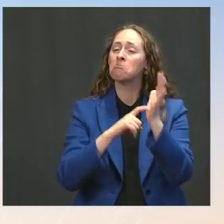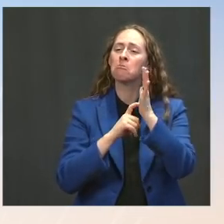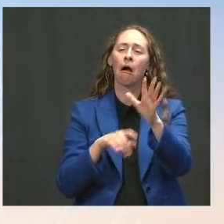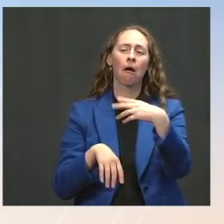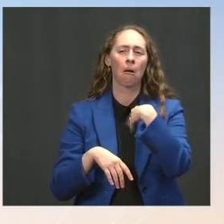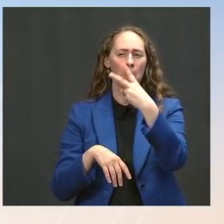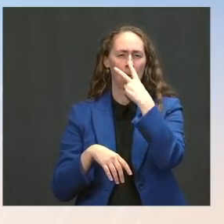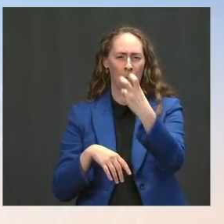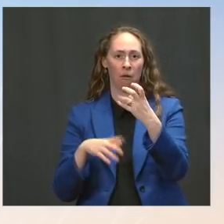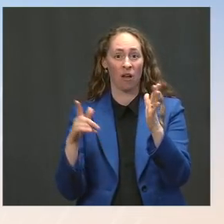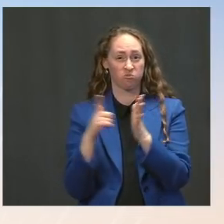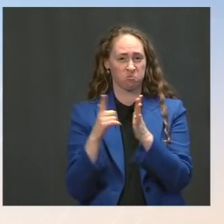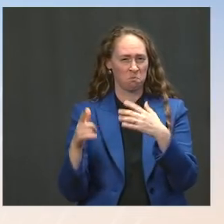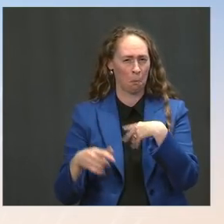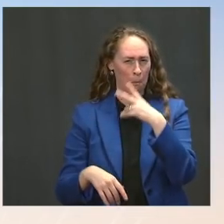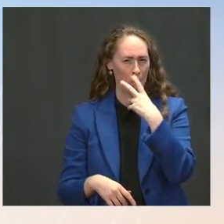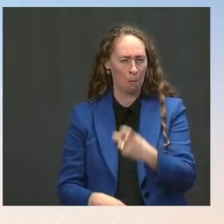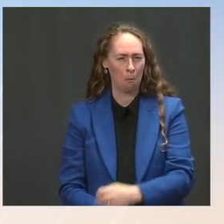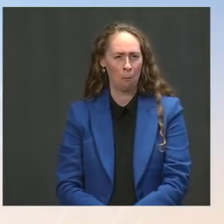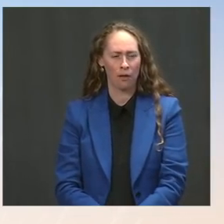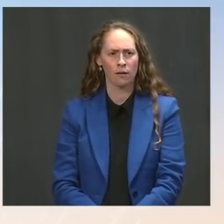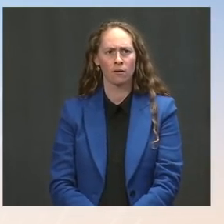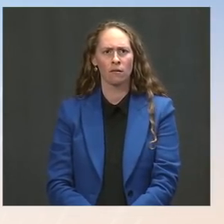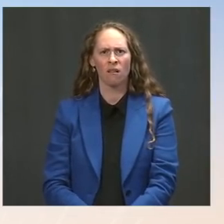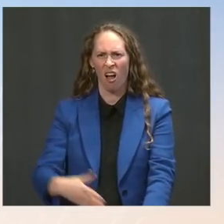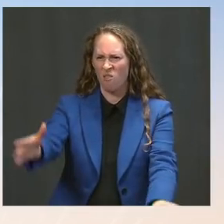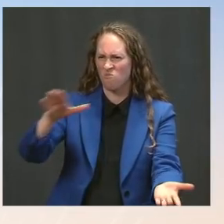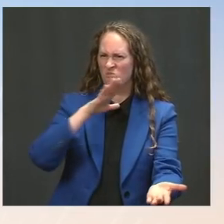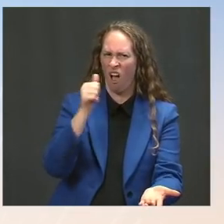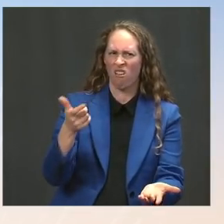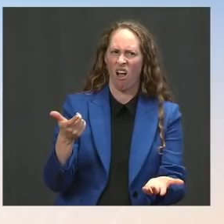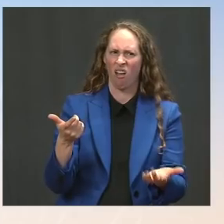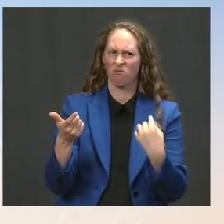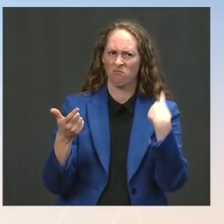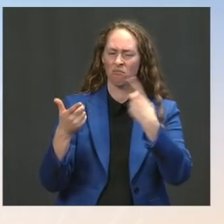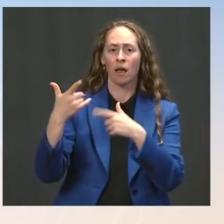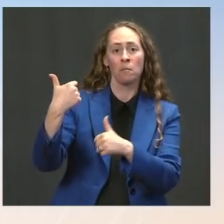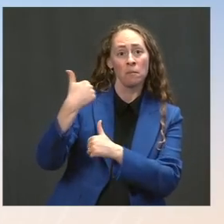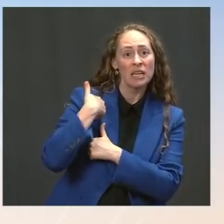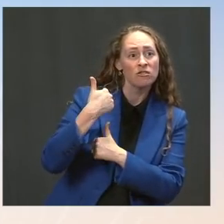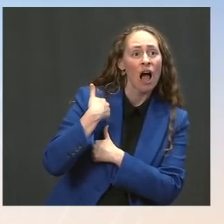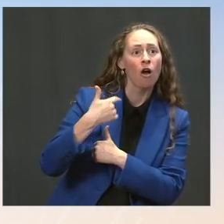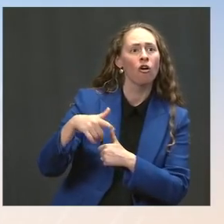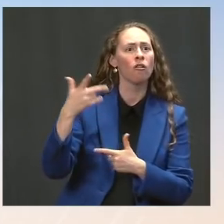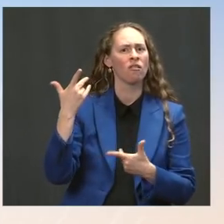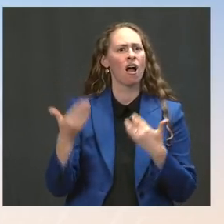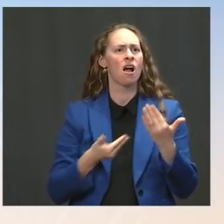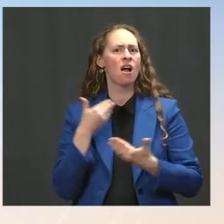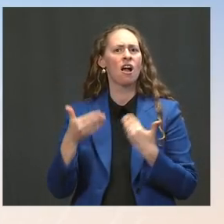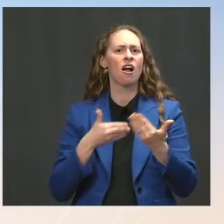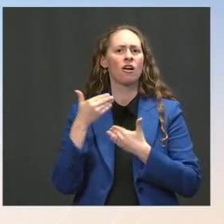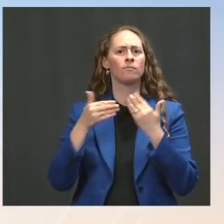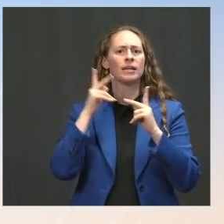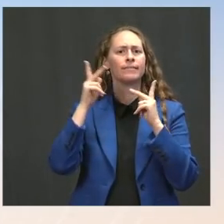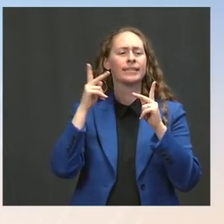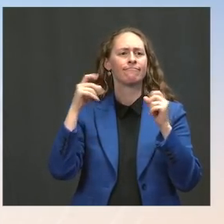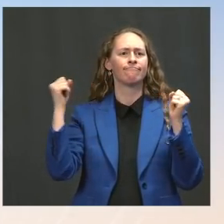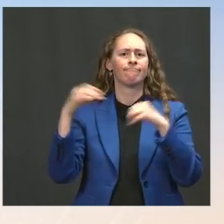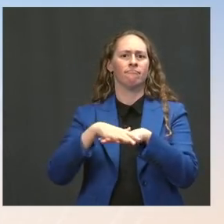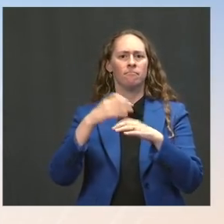It's the largest single employer of Americans -- civilian and military put together. Why couldn't the federal government demonstrate to the country that model that you're talking about